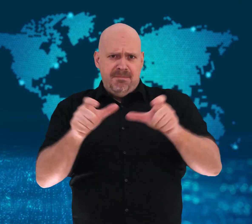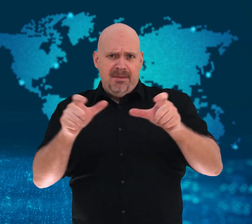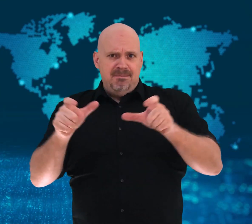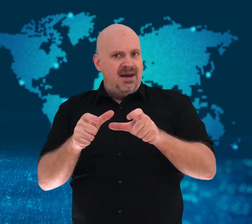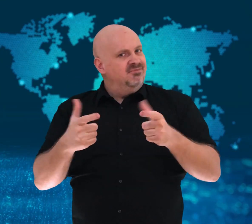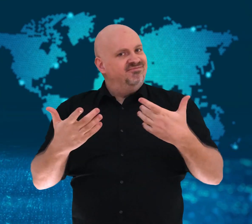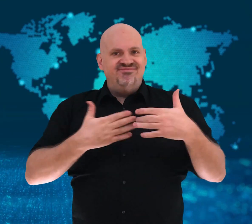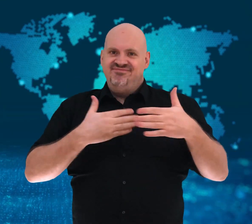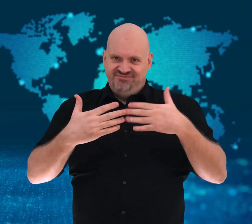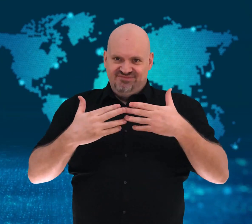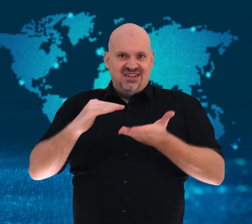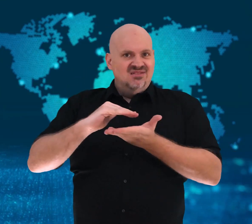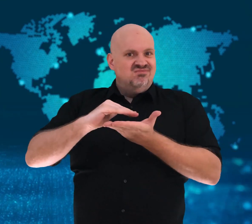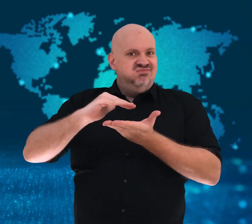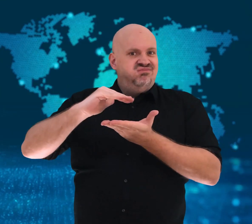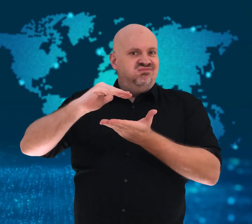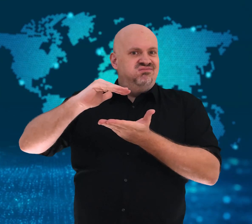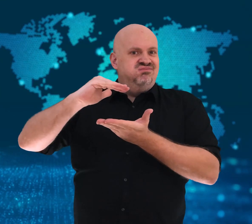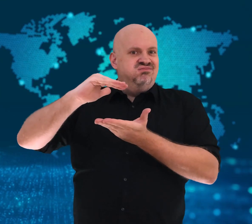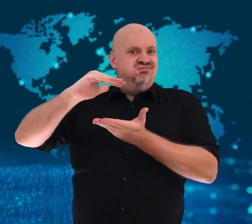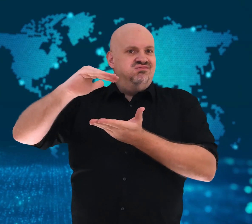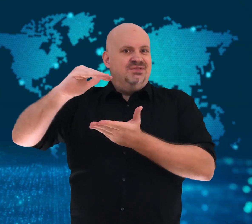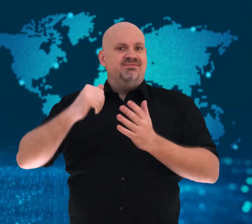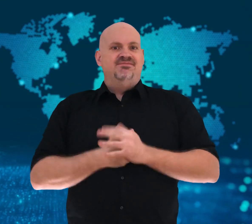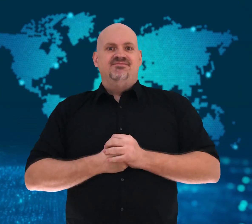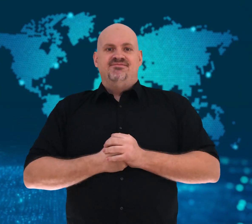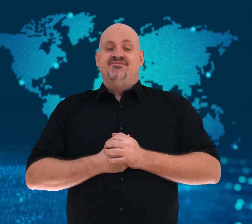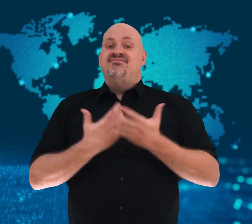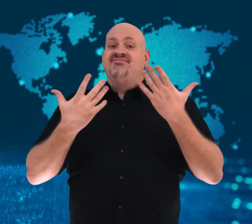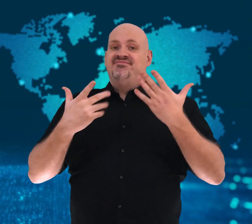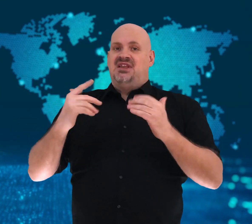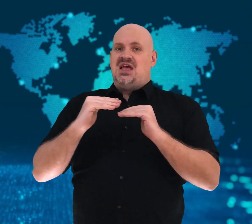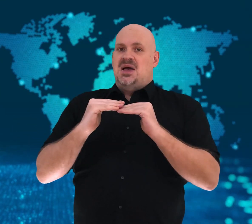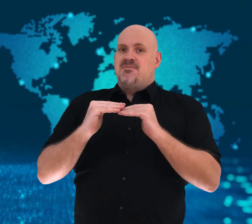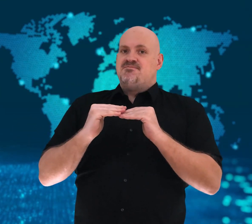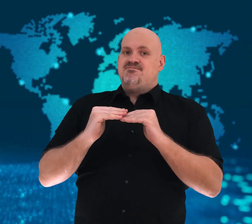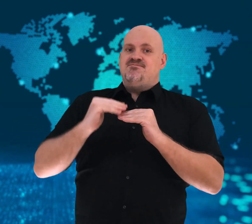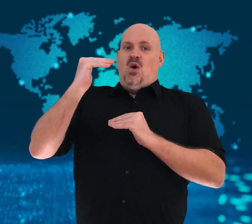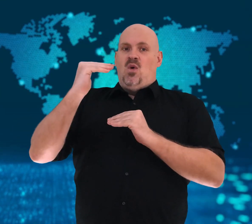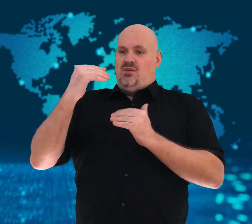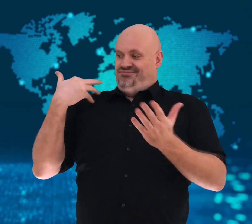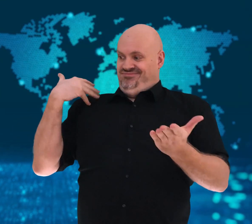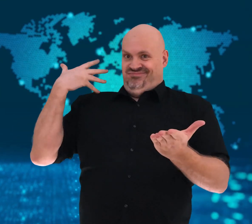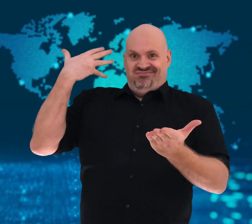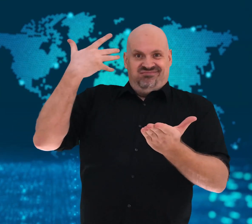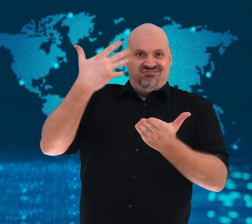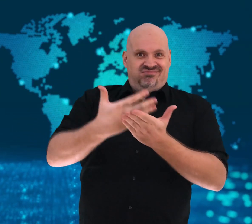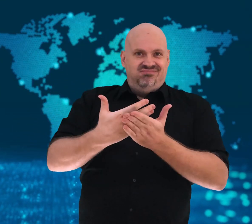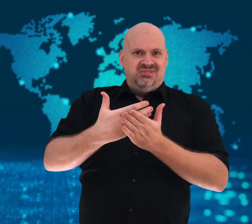The country has more cases than it has had since March